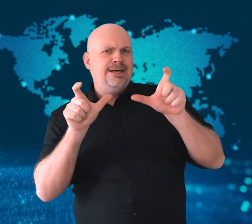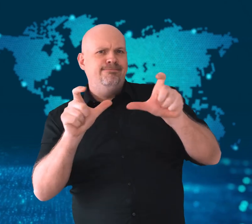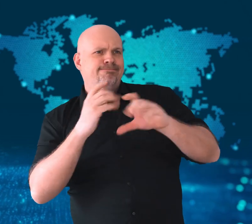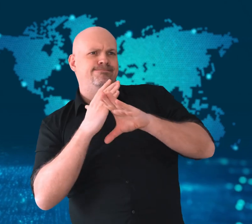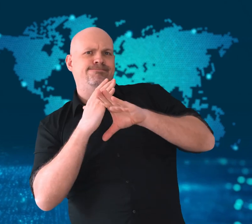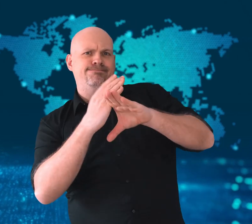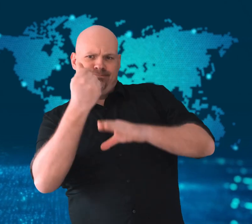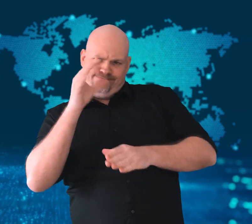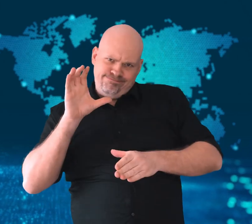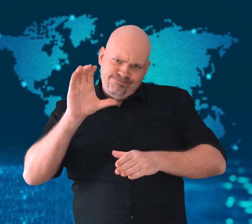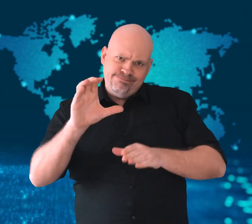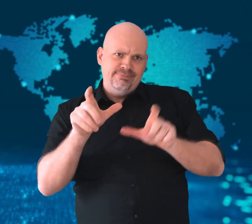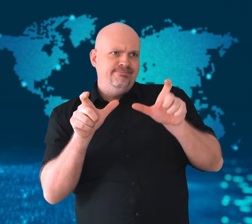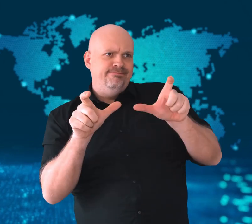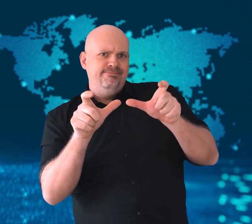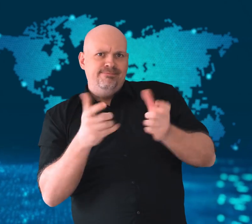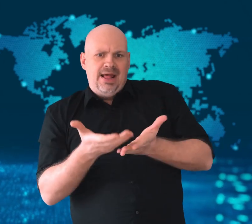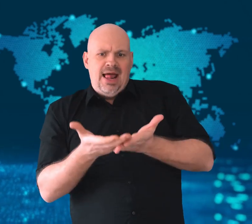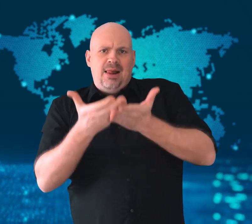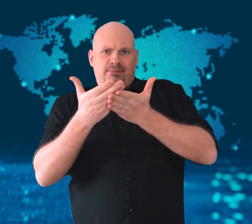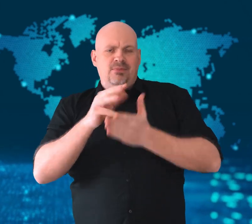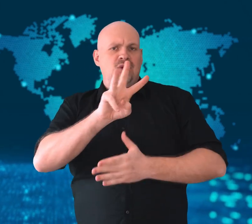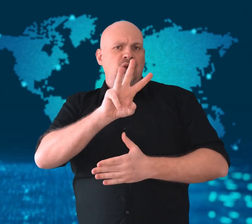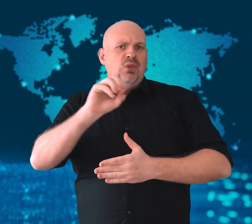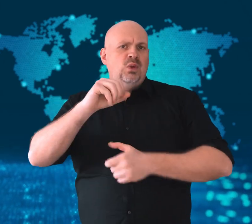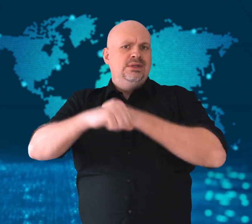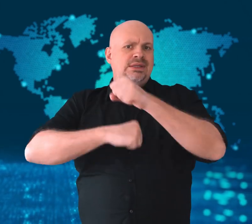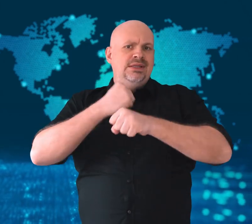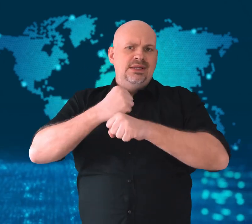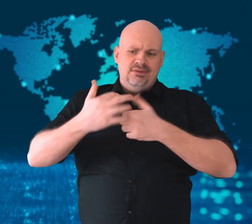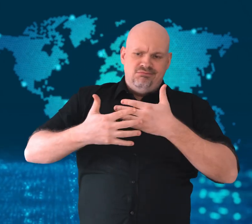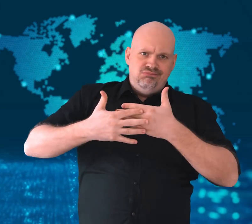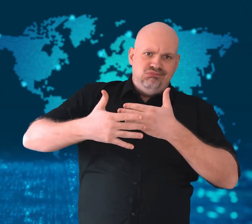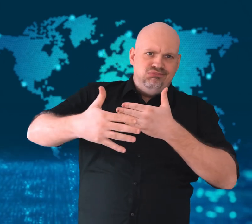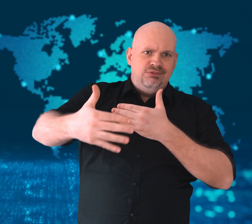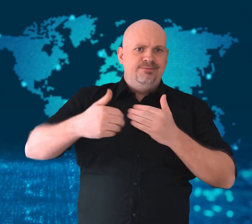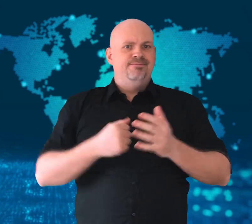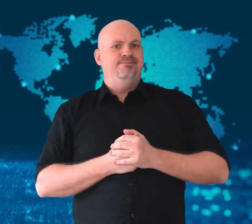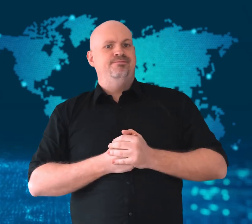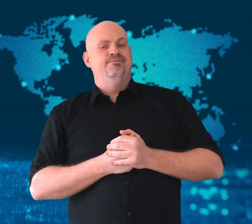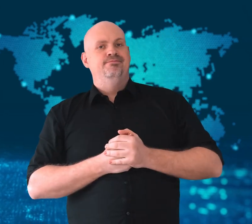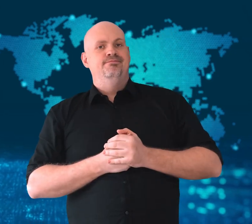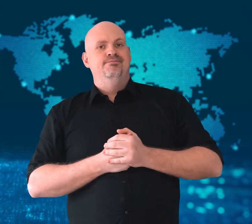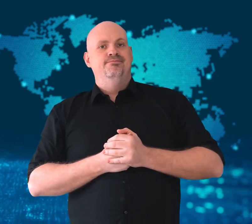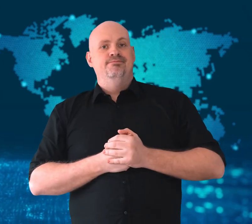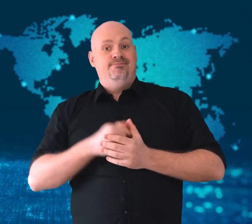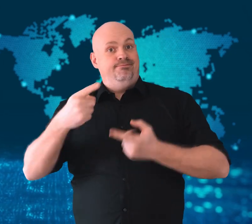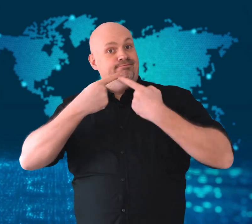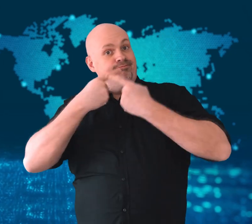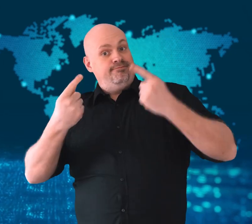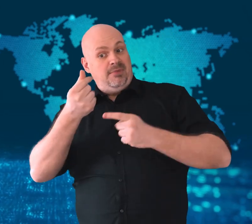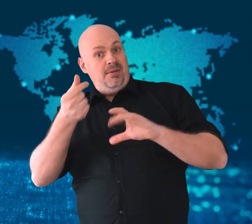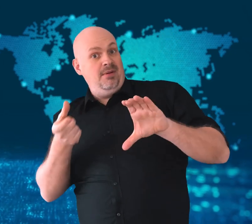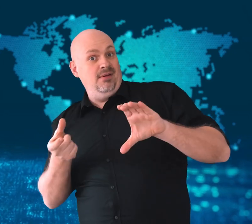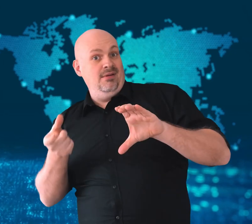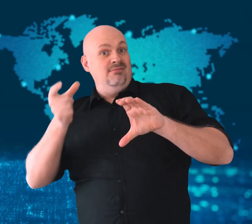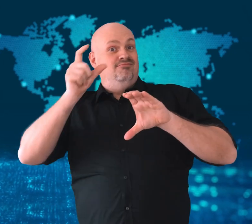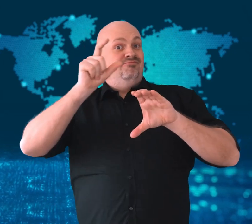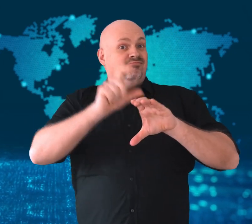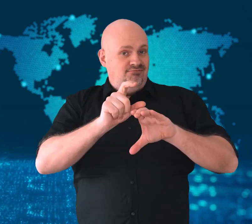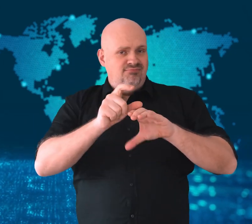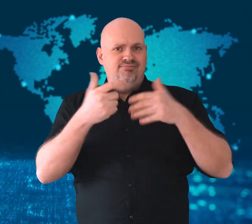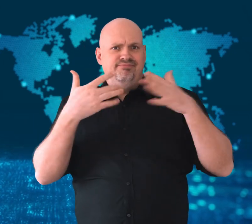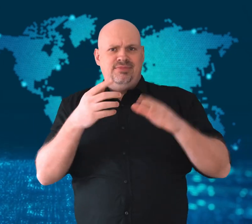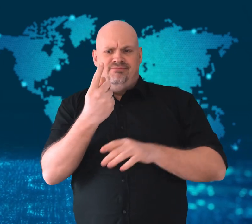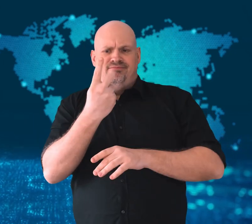The announcement about the new pledge comes months after trying